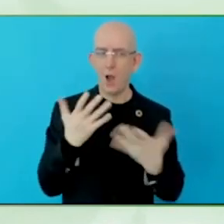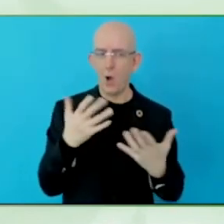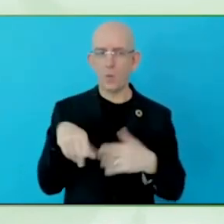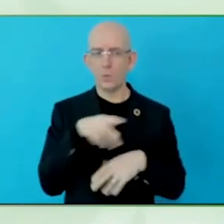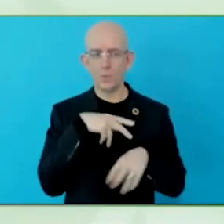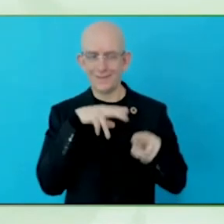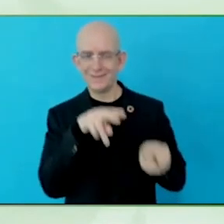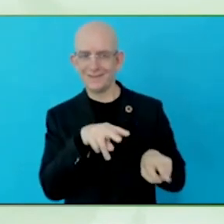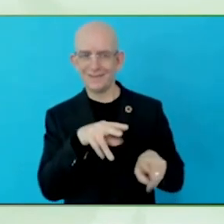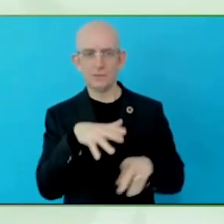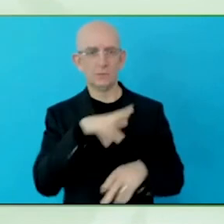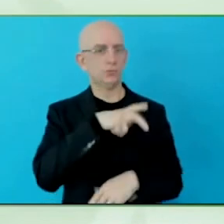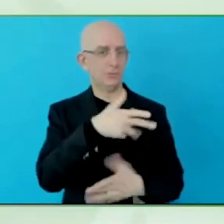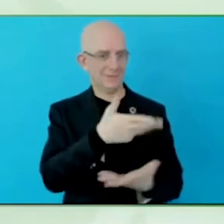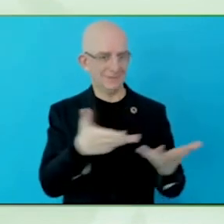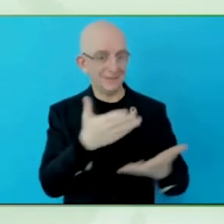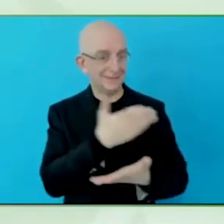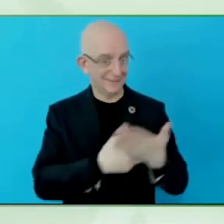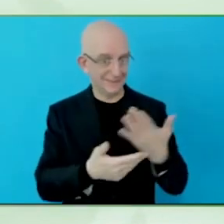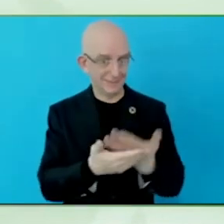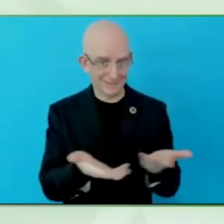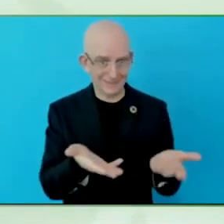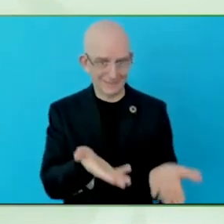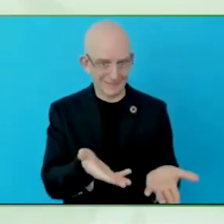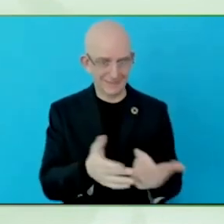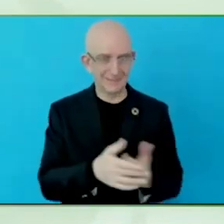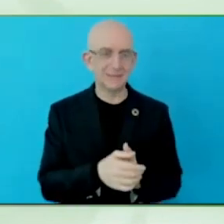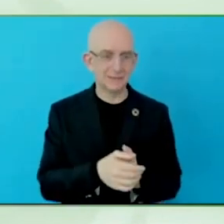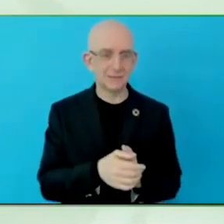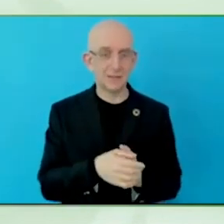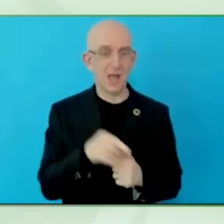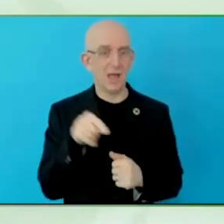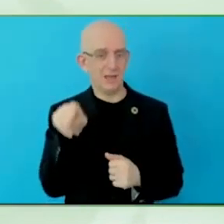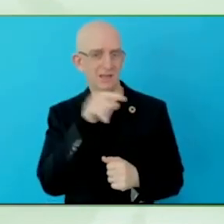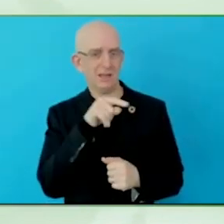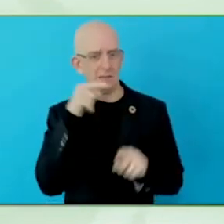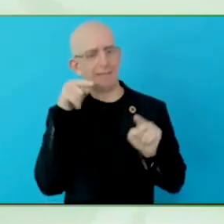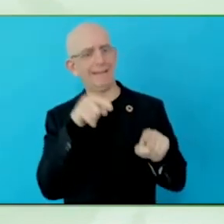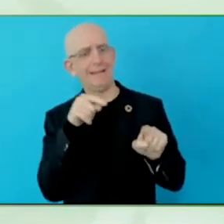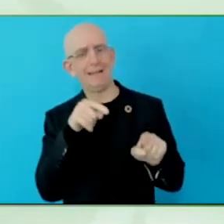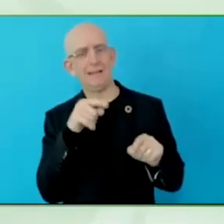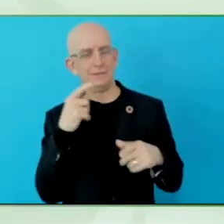But I think you should approach this from a very different perspective.